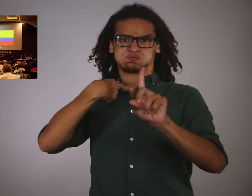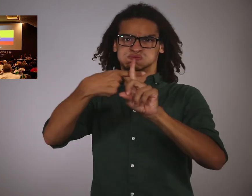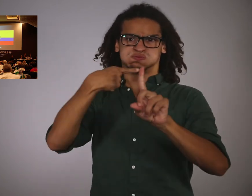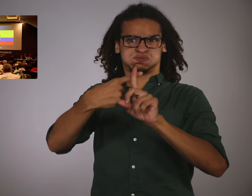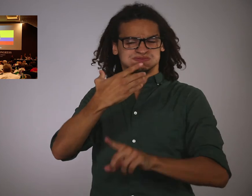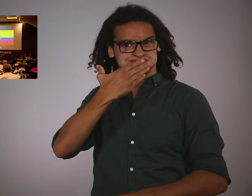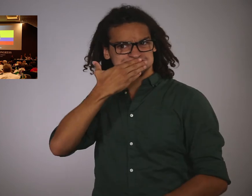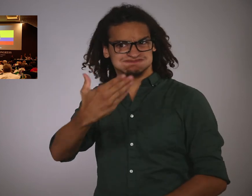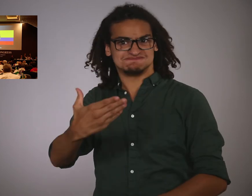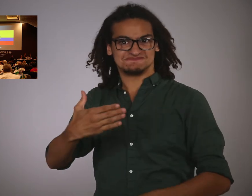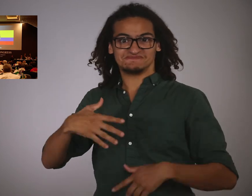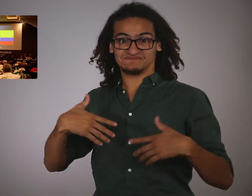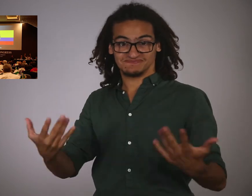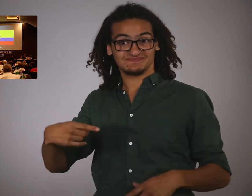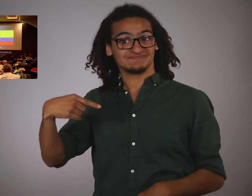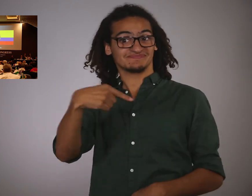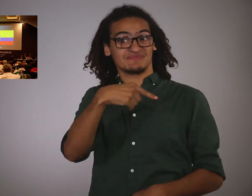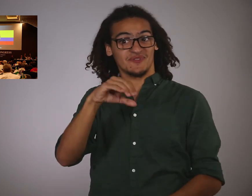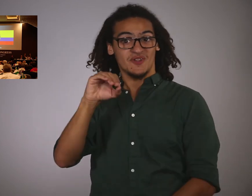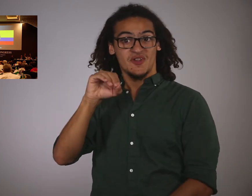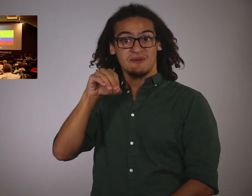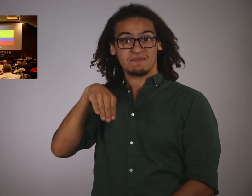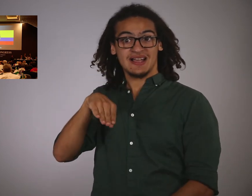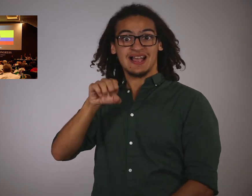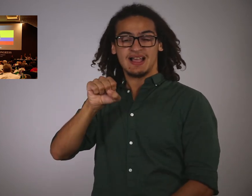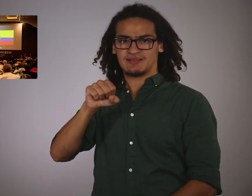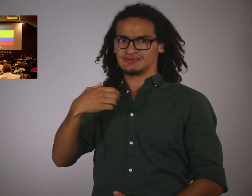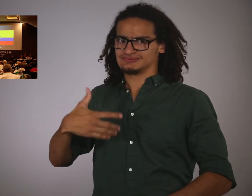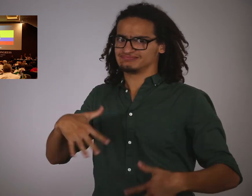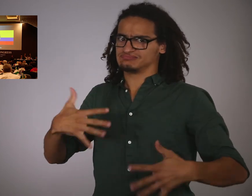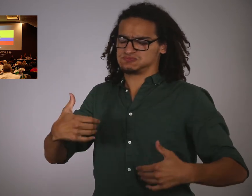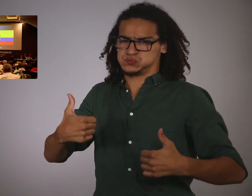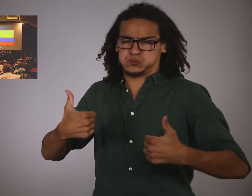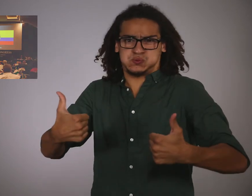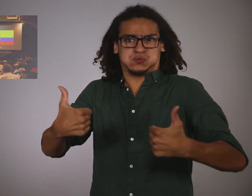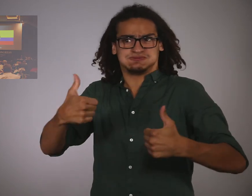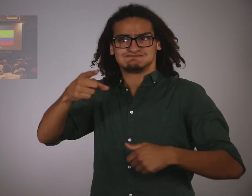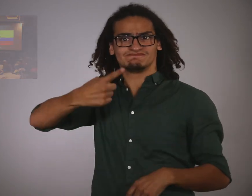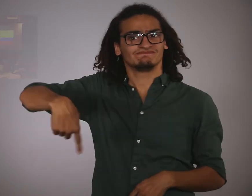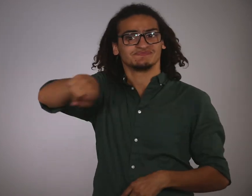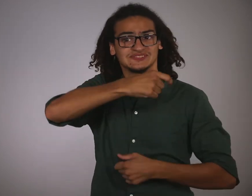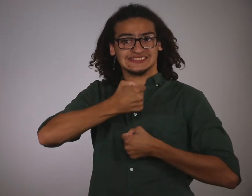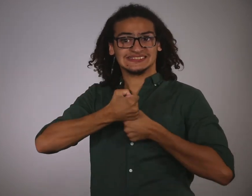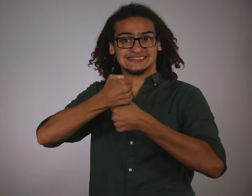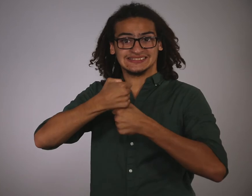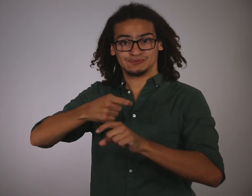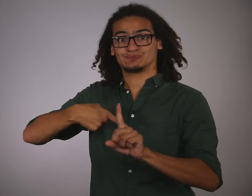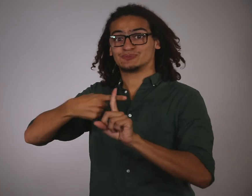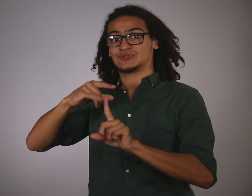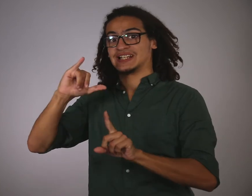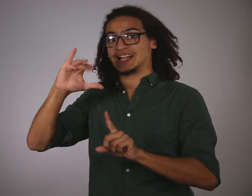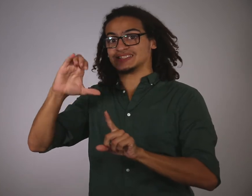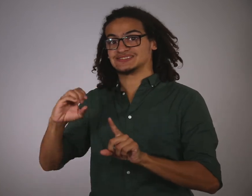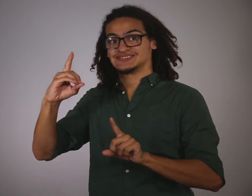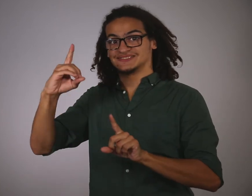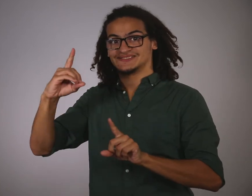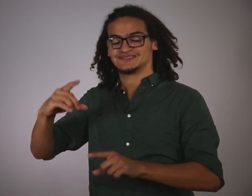this tells us that the OMS is a much needed improvement for ICSD and its members.